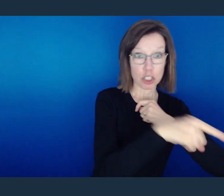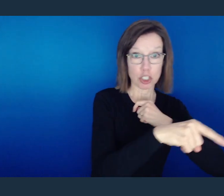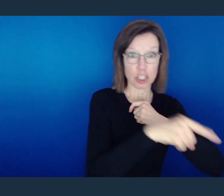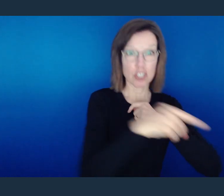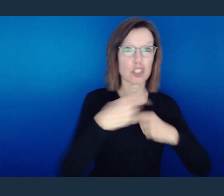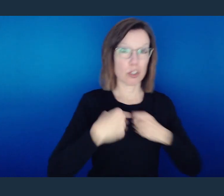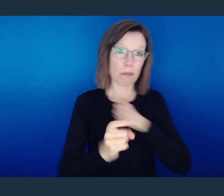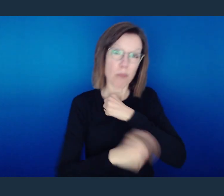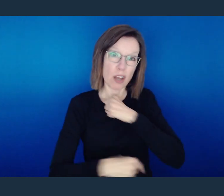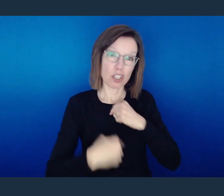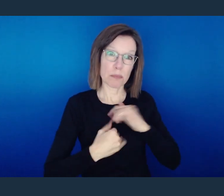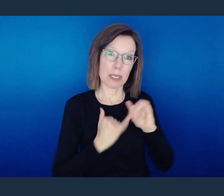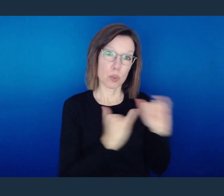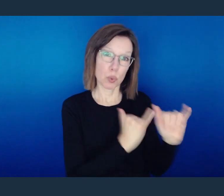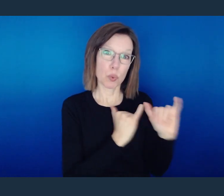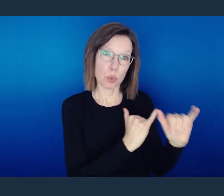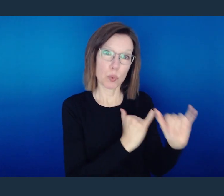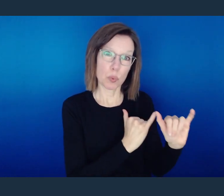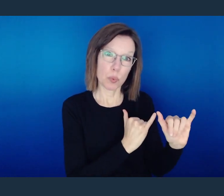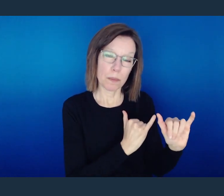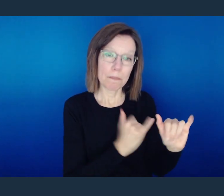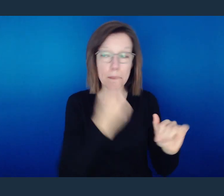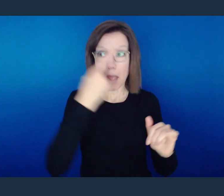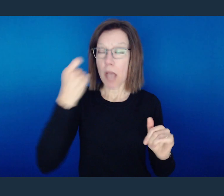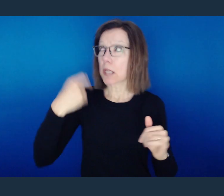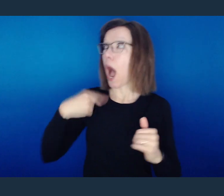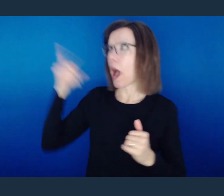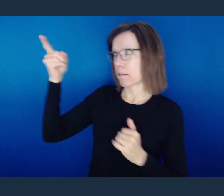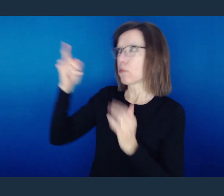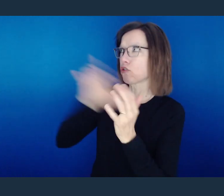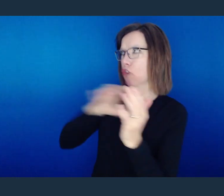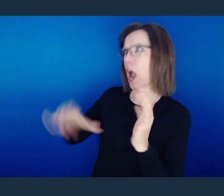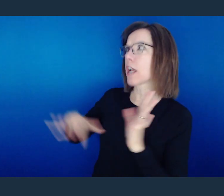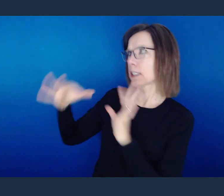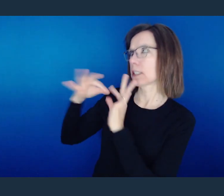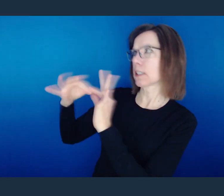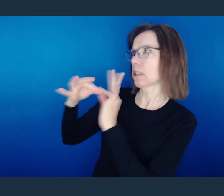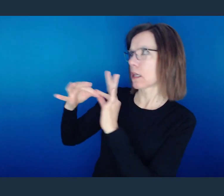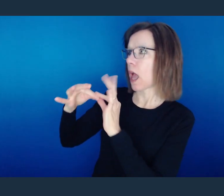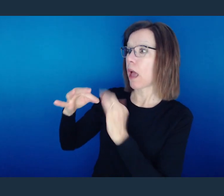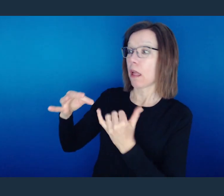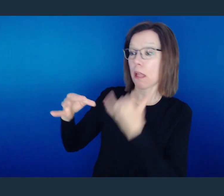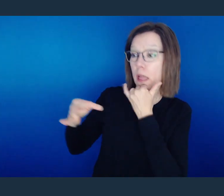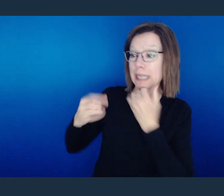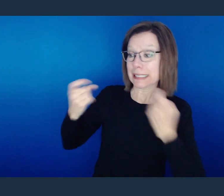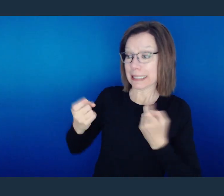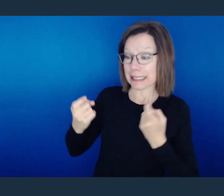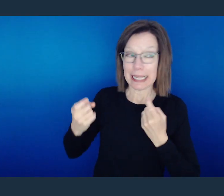You see, there's no partiality whereby you, because you confess Christ, might evade the